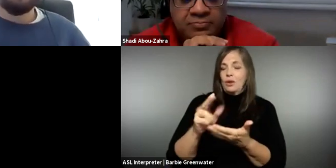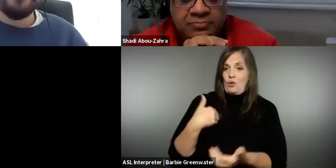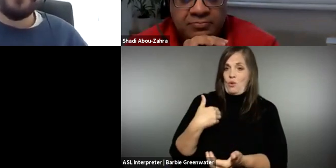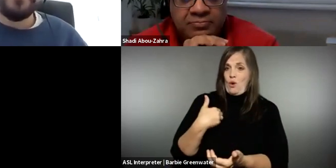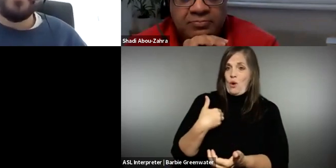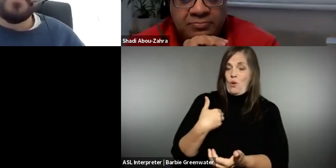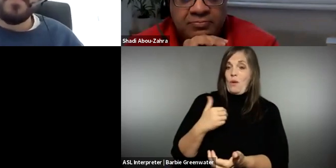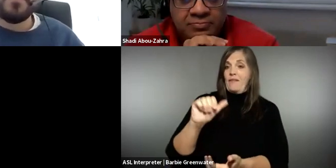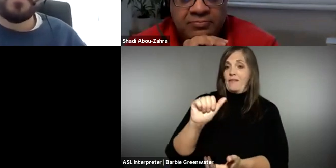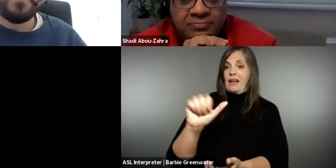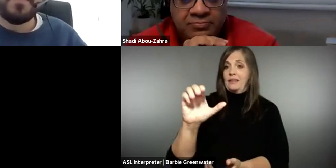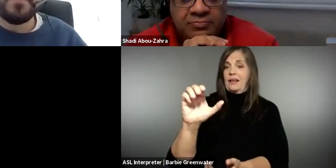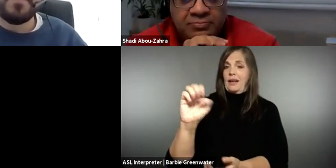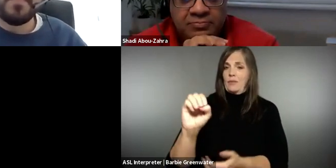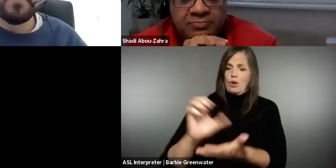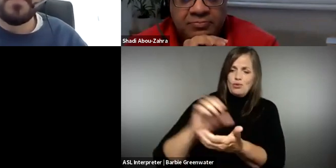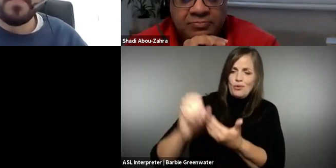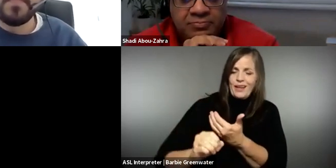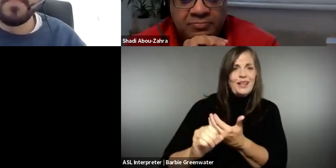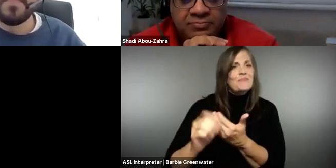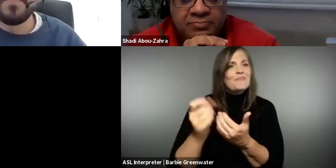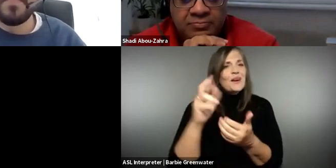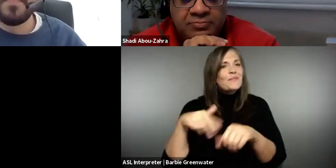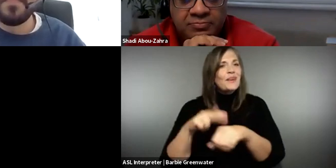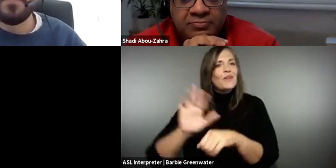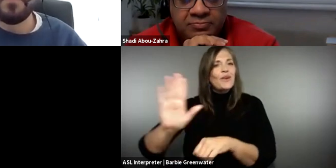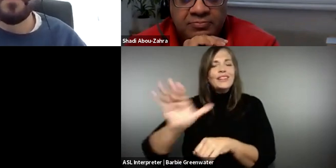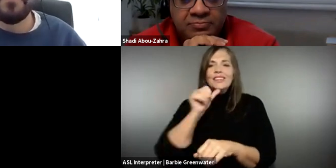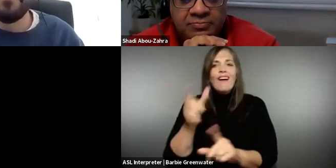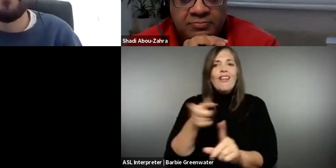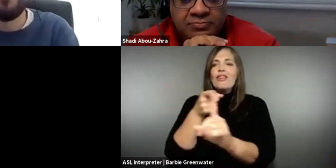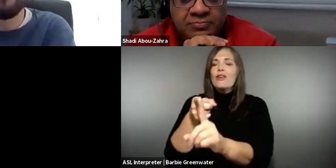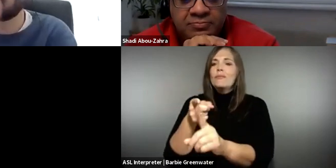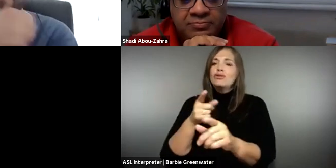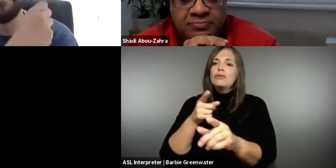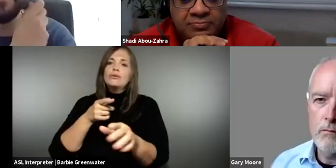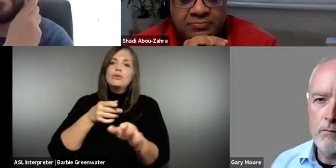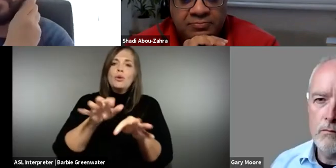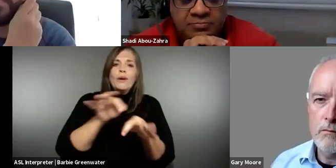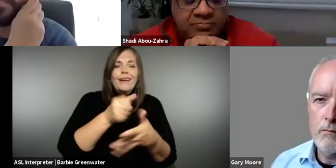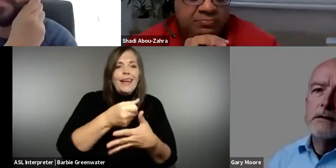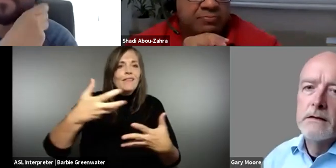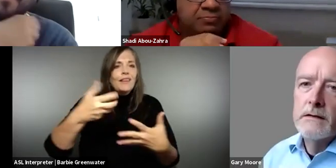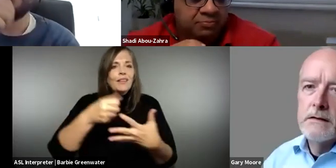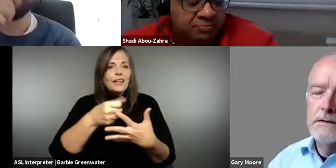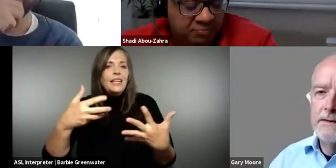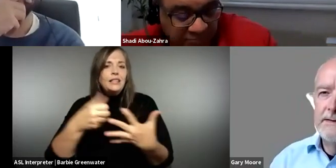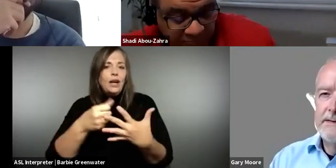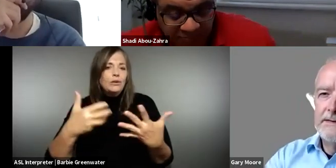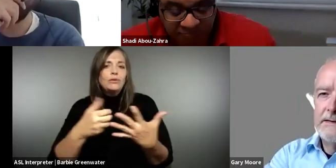should teach about this. And we had the ACM (?) but, of course, it's nots